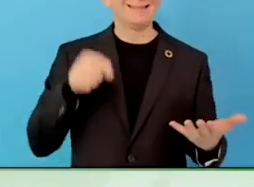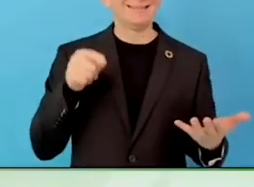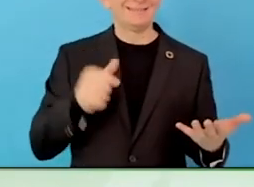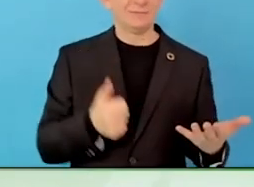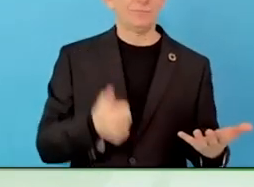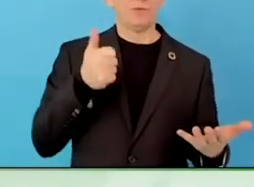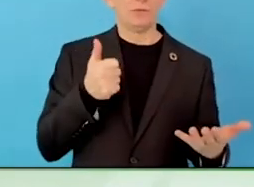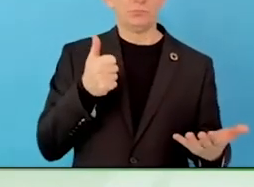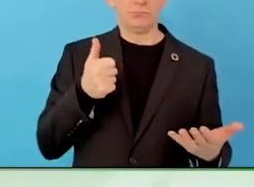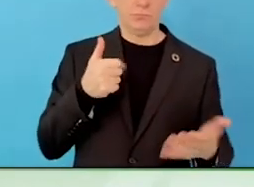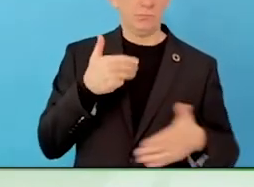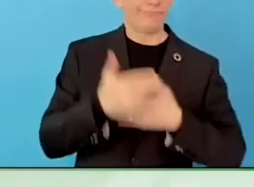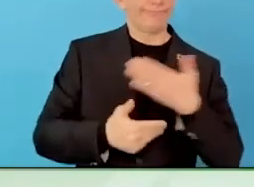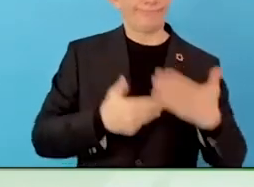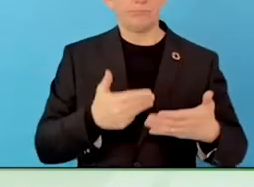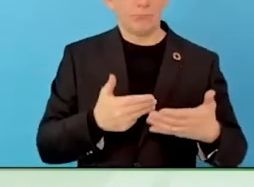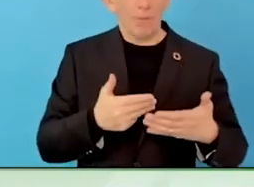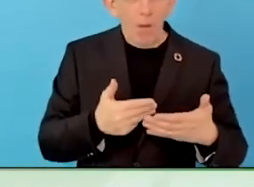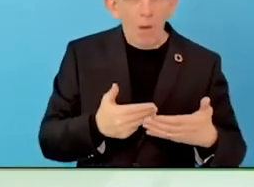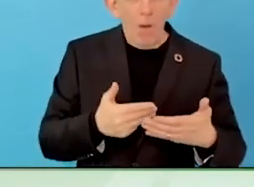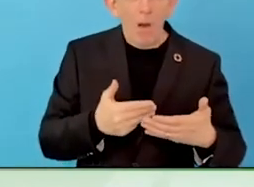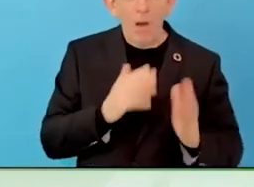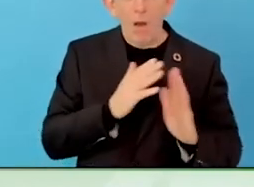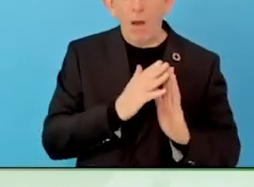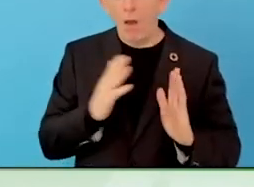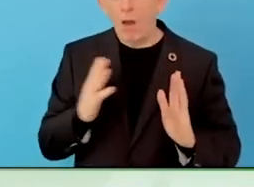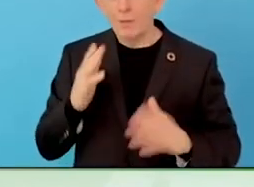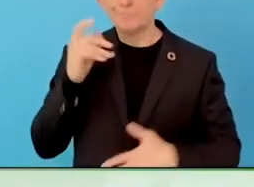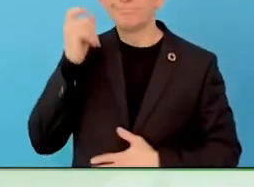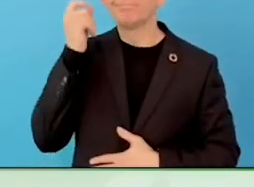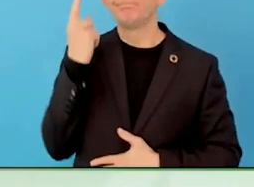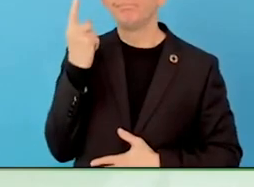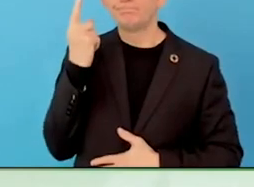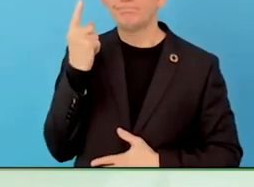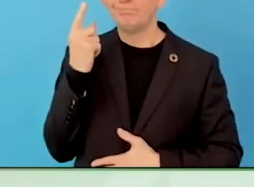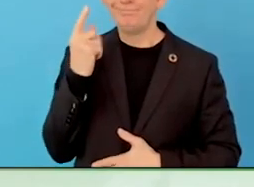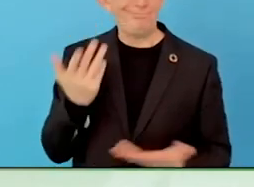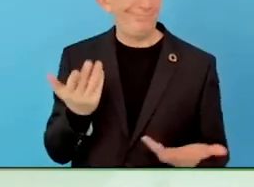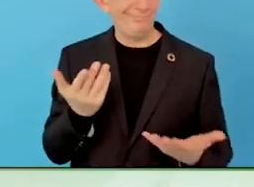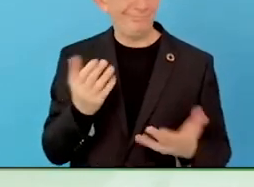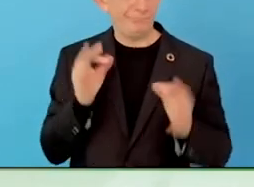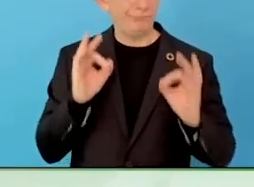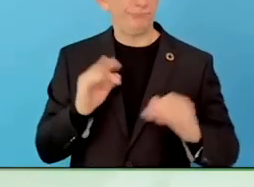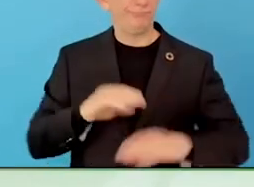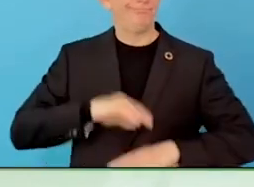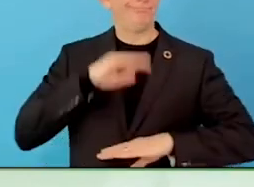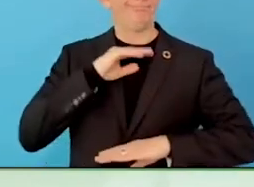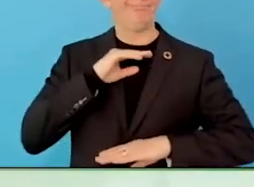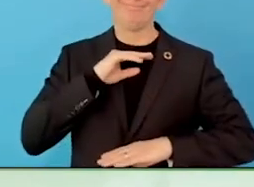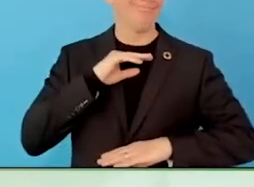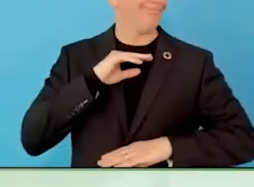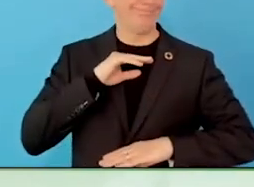We saw there were many more relevant aspects in order to make this process more efficient and work.